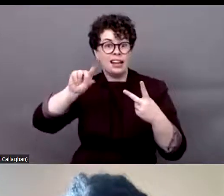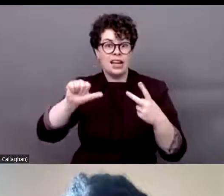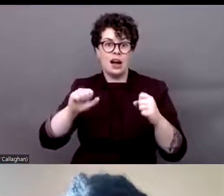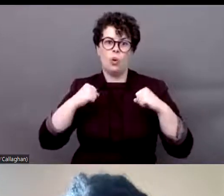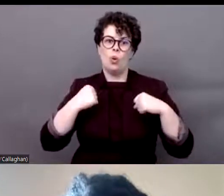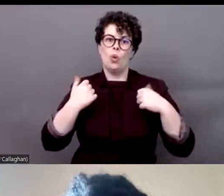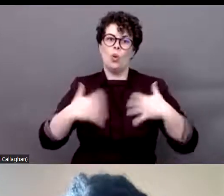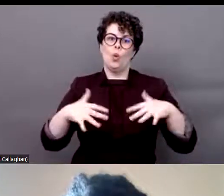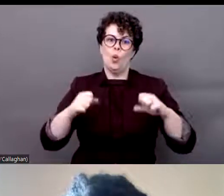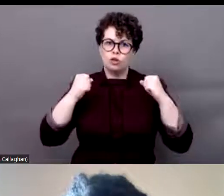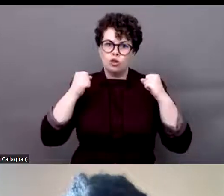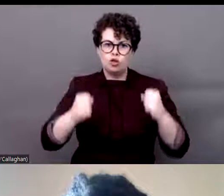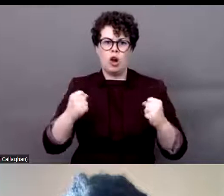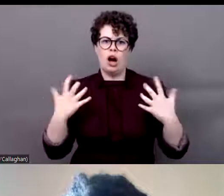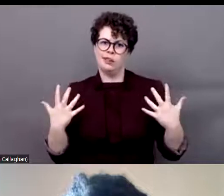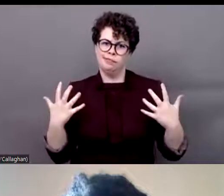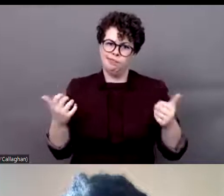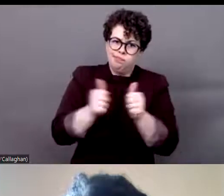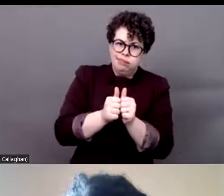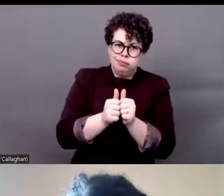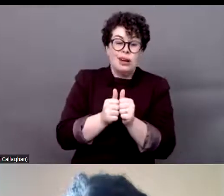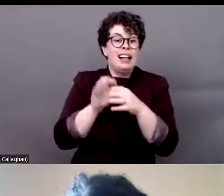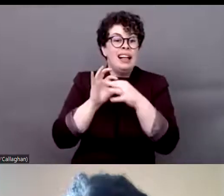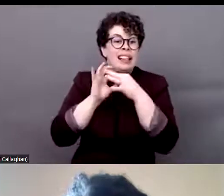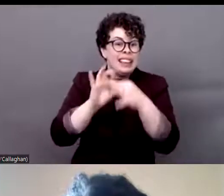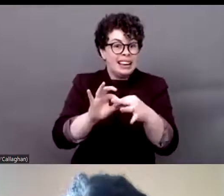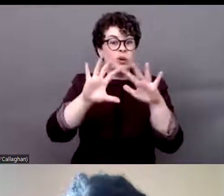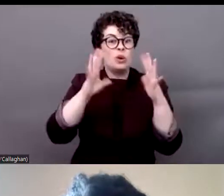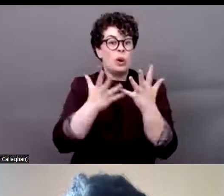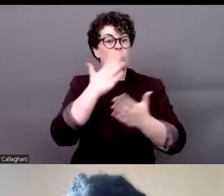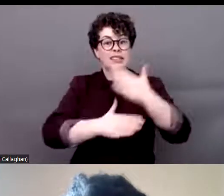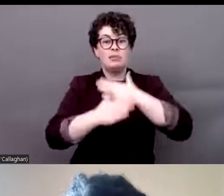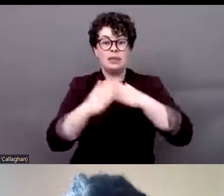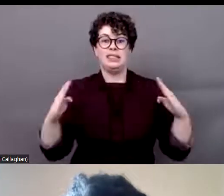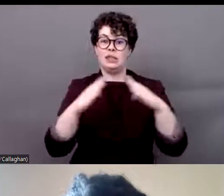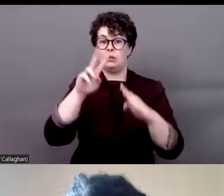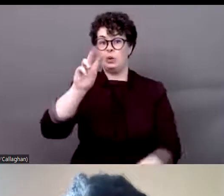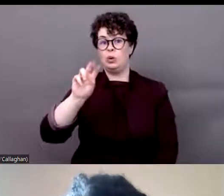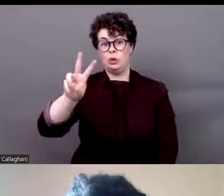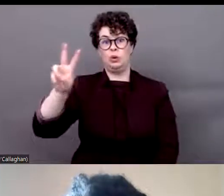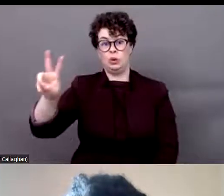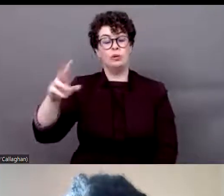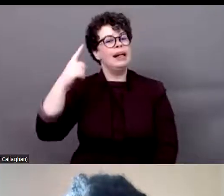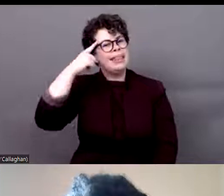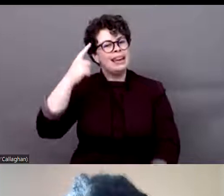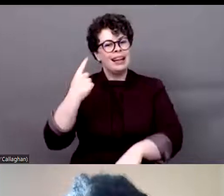reflected in the GDS22 themes and commitments and we can see the progress made since 2018 in recognizing the need to address